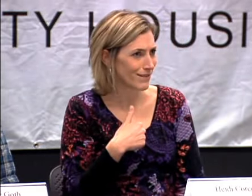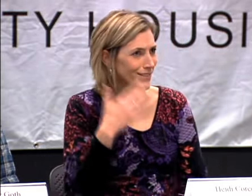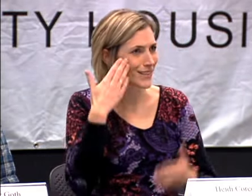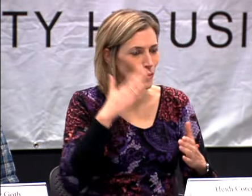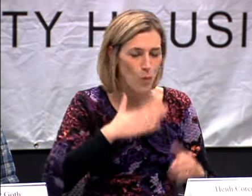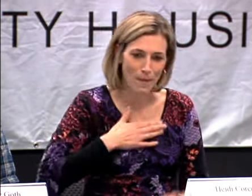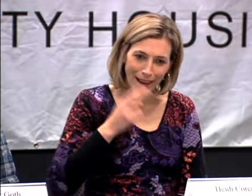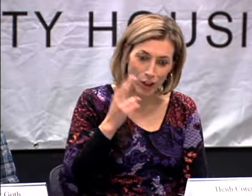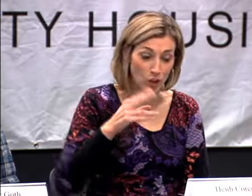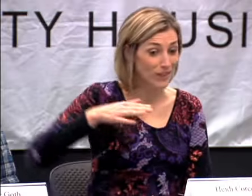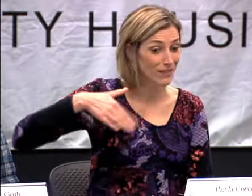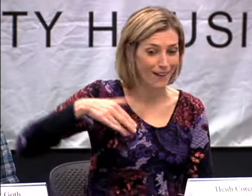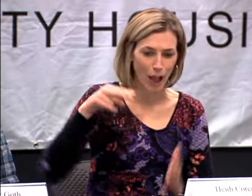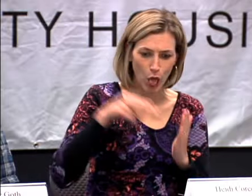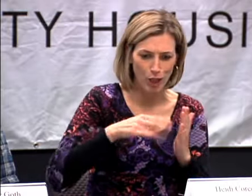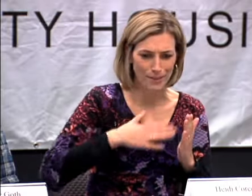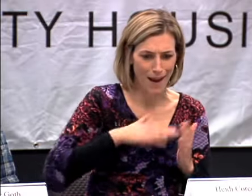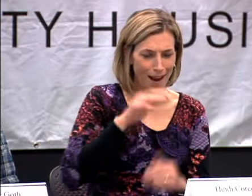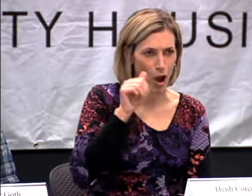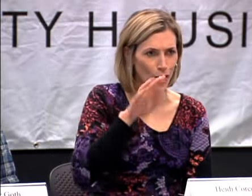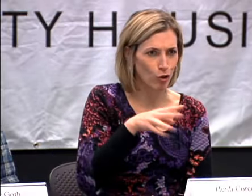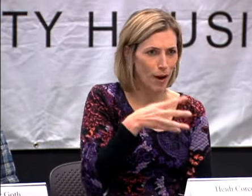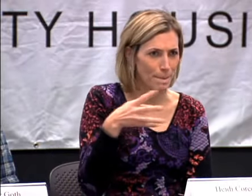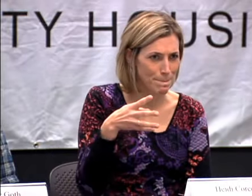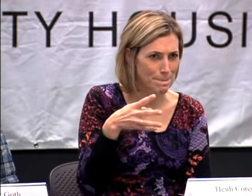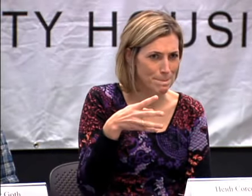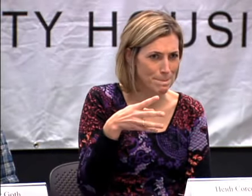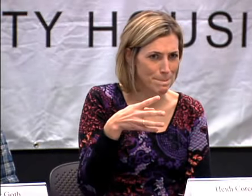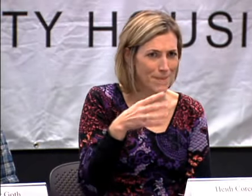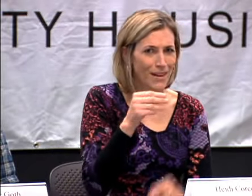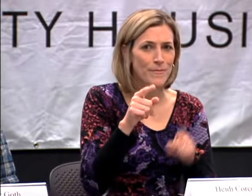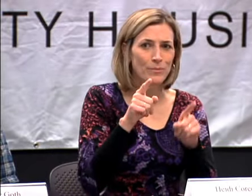SHE DOESN'T KNOW ME. SHE DIDN'T KNOW MY HISTORY. SHE HAS NOT SEEN MY